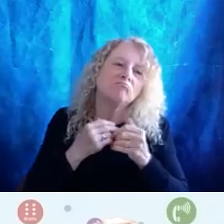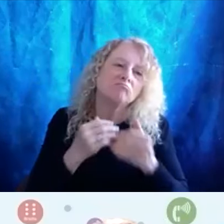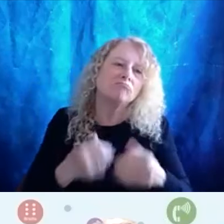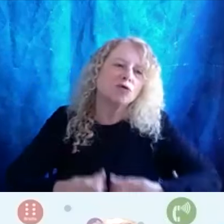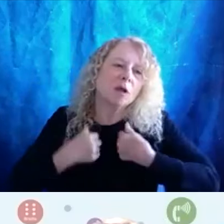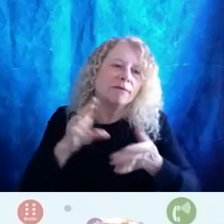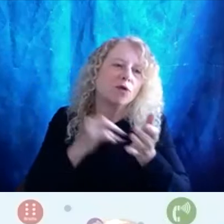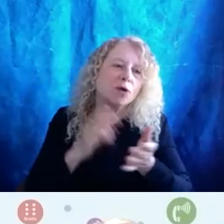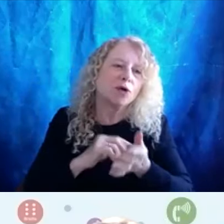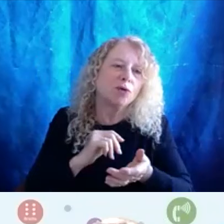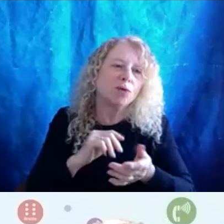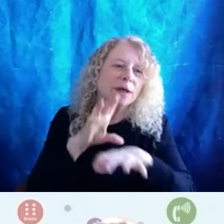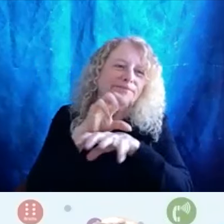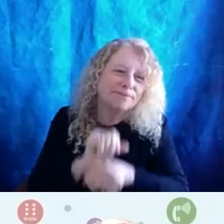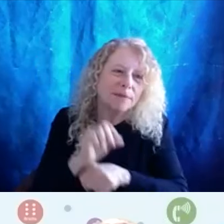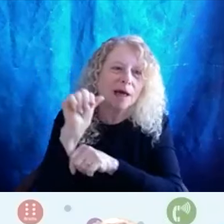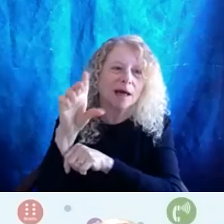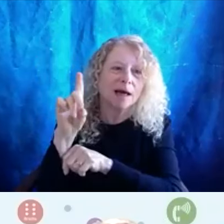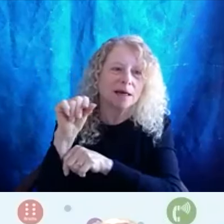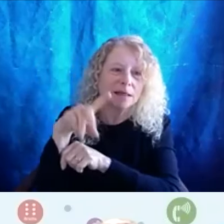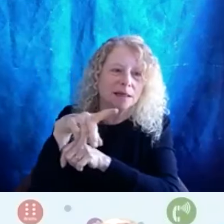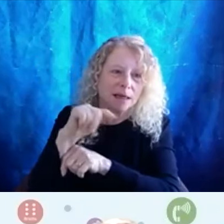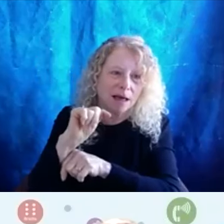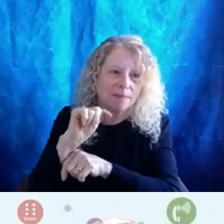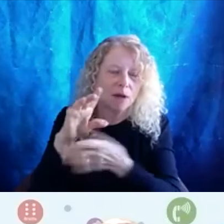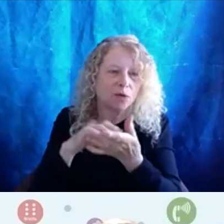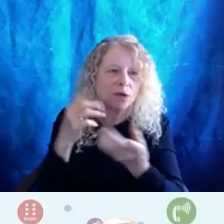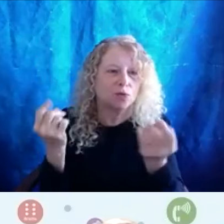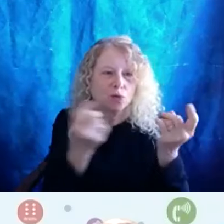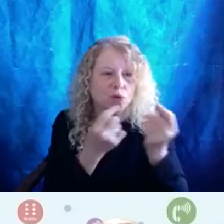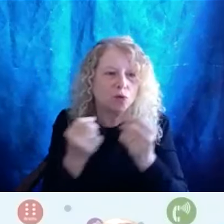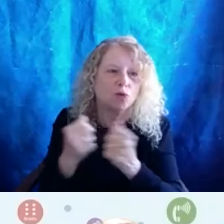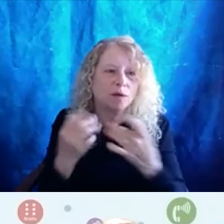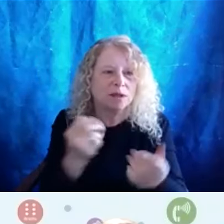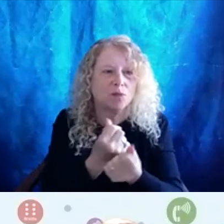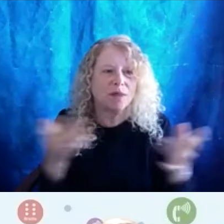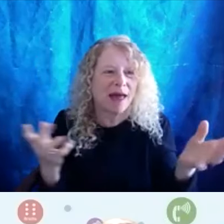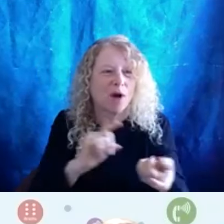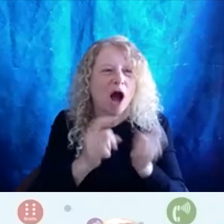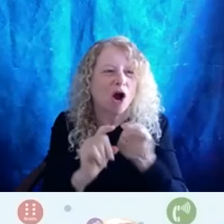learning to, you know. Do things without any accommodations, you know.